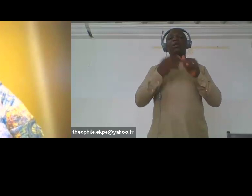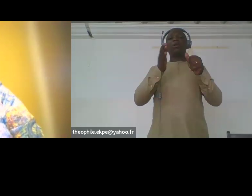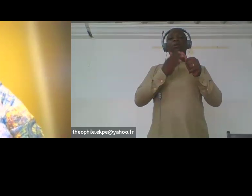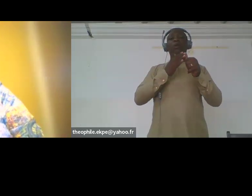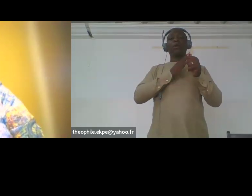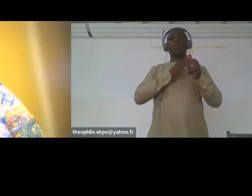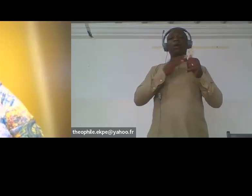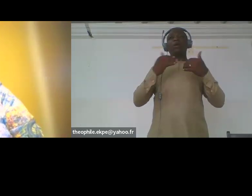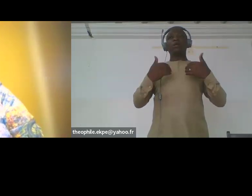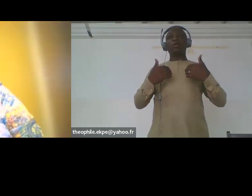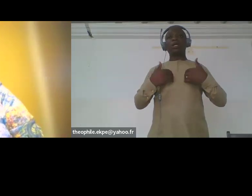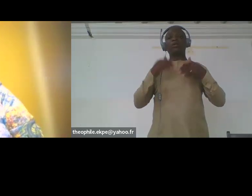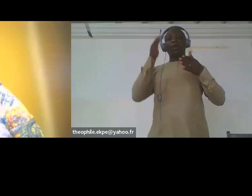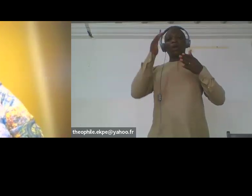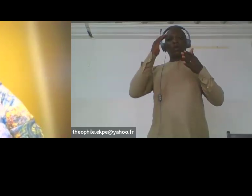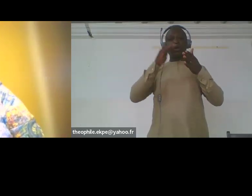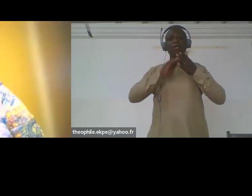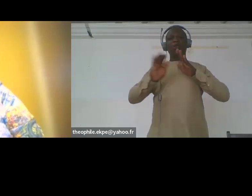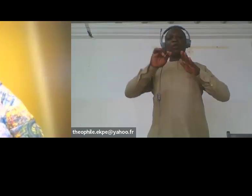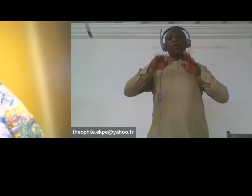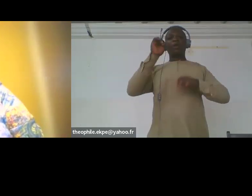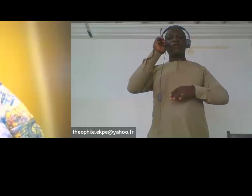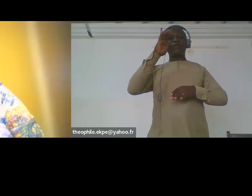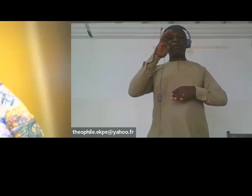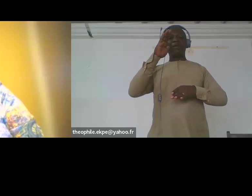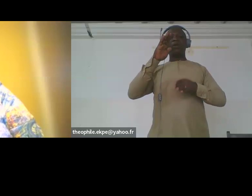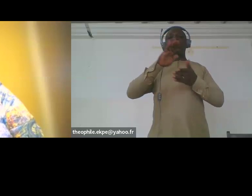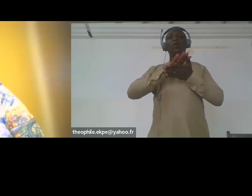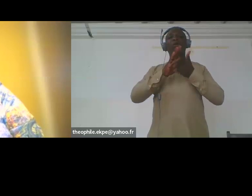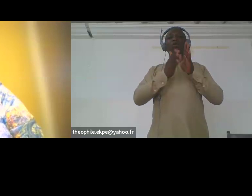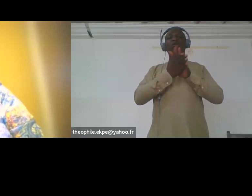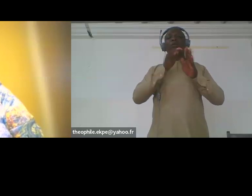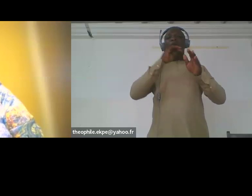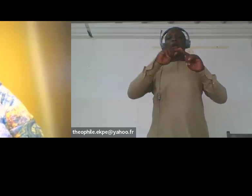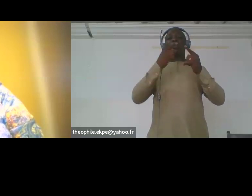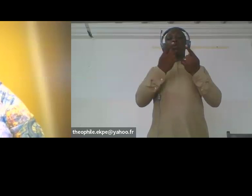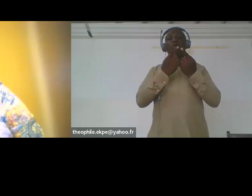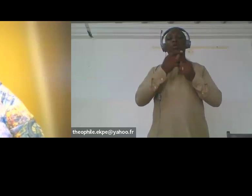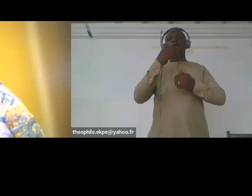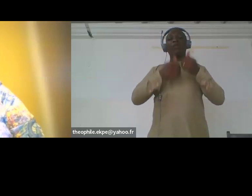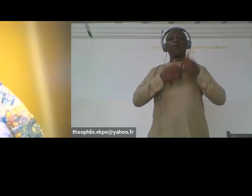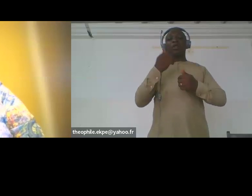are not a homogeneous group is key in their economic empowerment. Most women